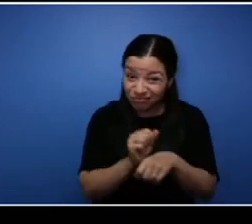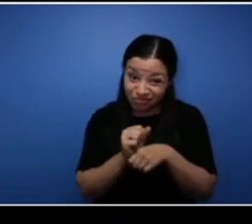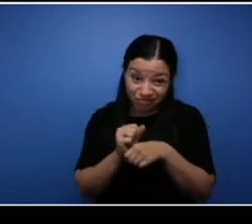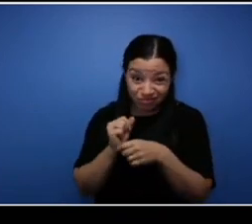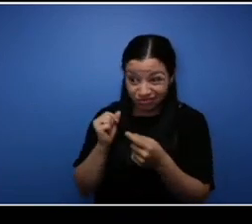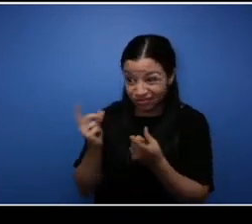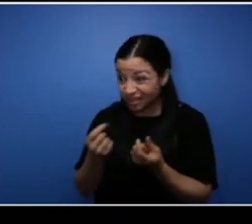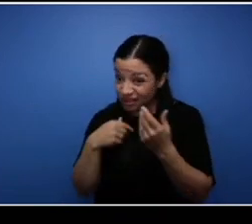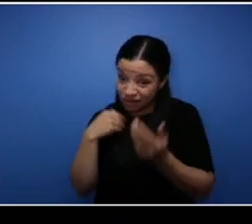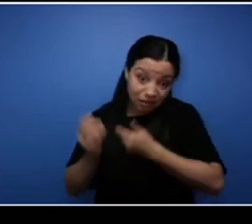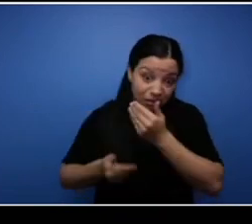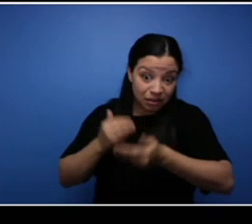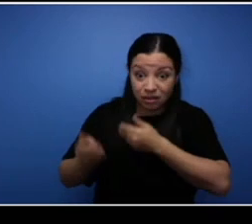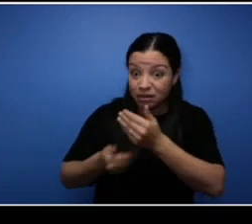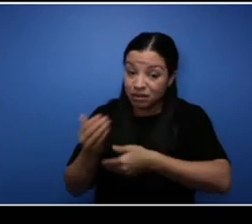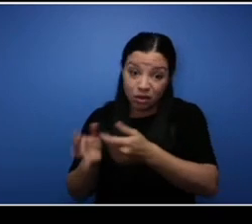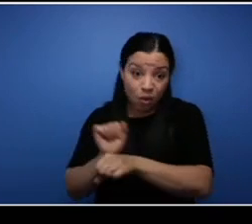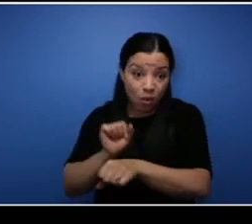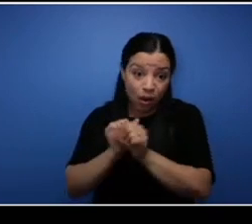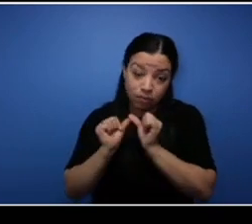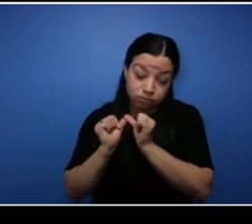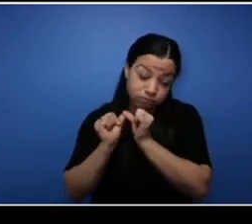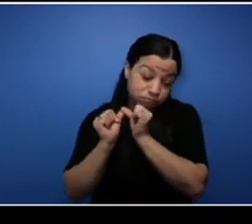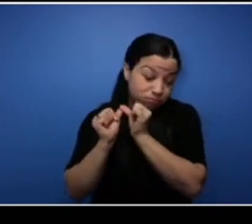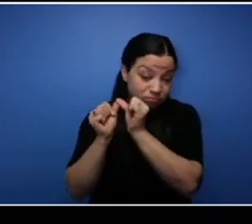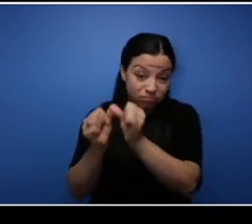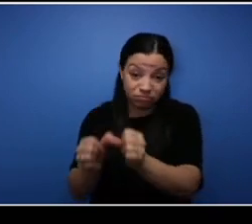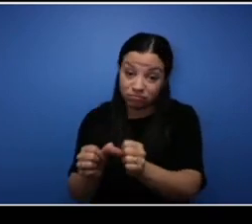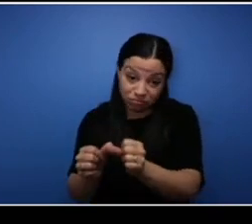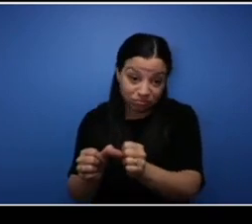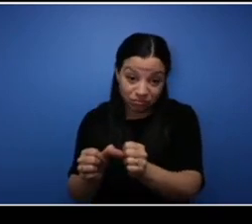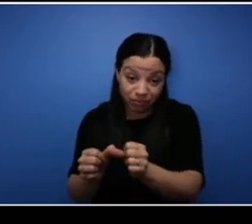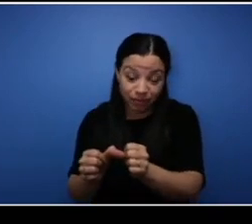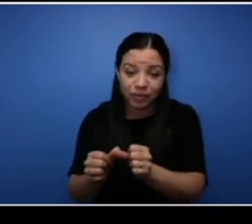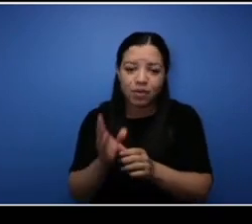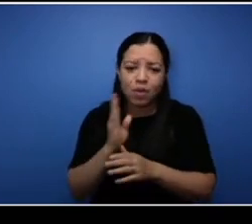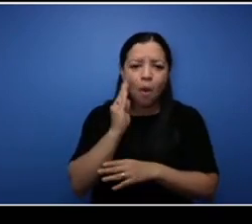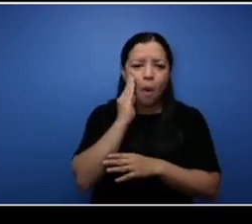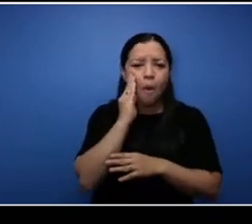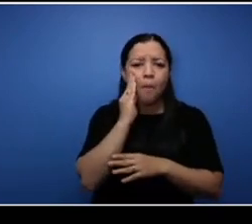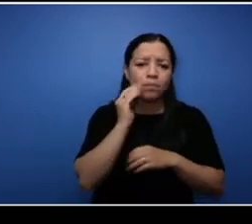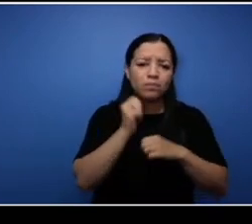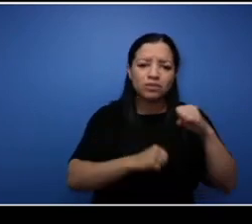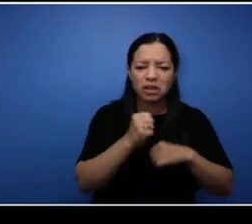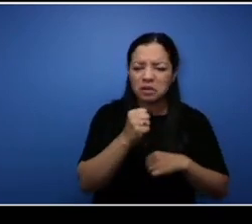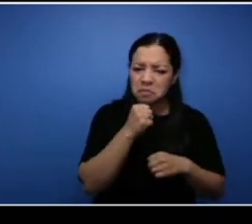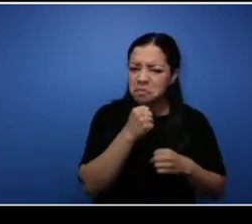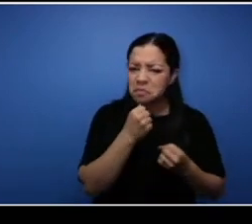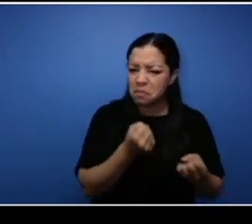was coming in. So we don't do a whole lot of residential but our residential department